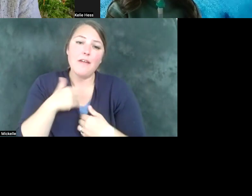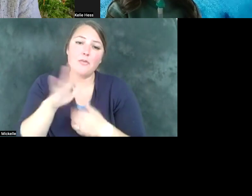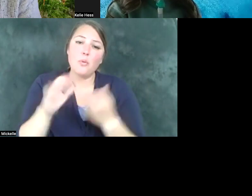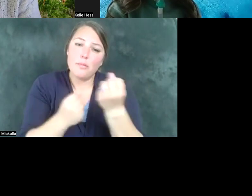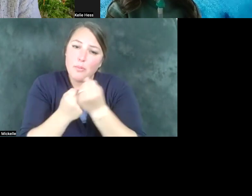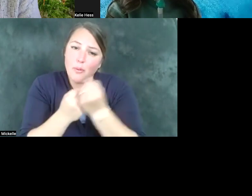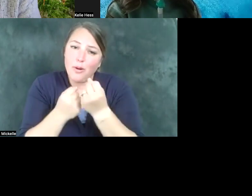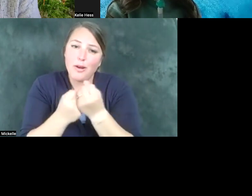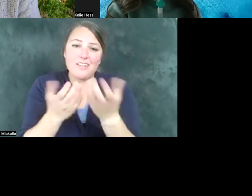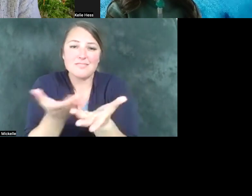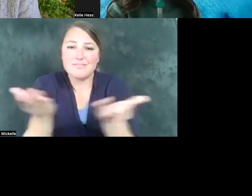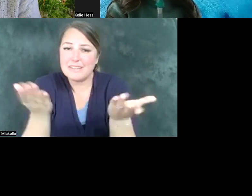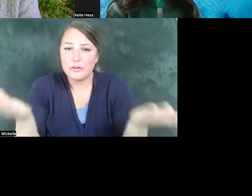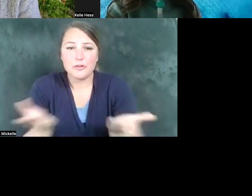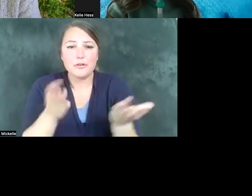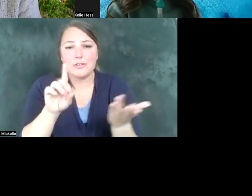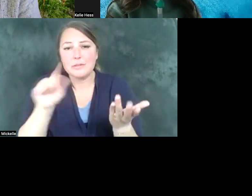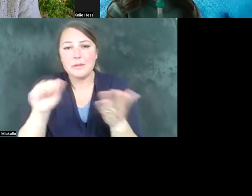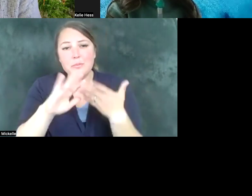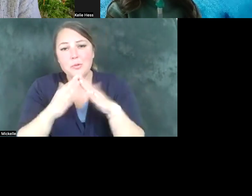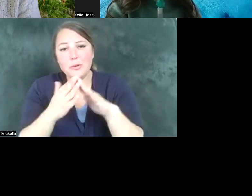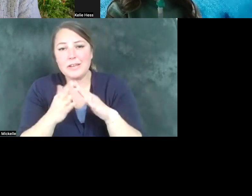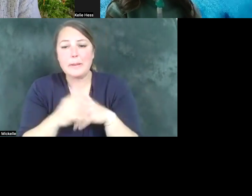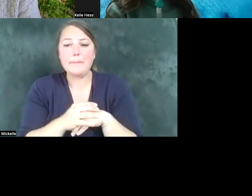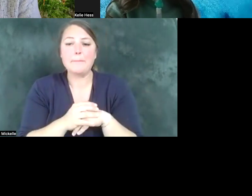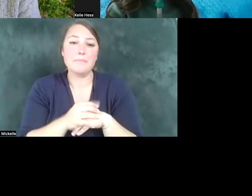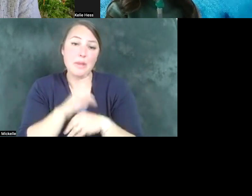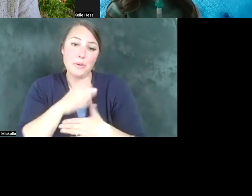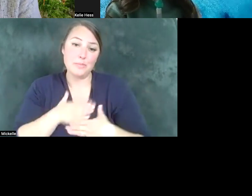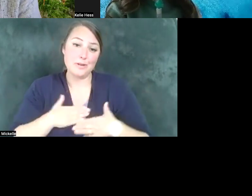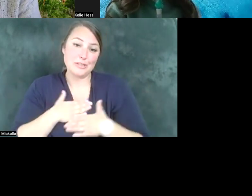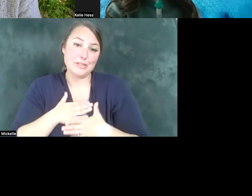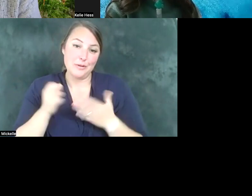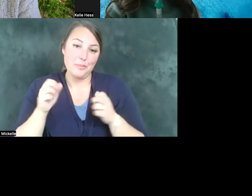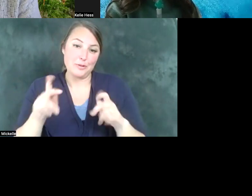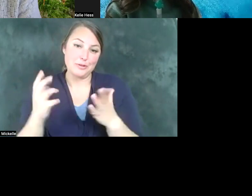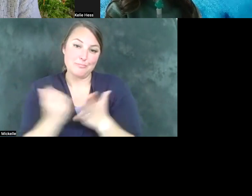community and I appreciate this opportunity to speak with you about these things.